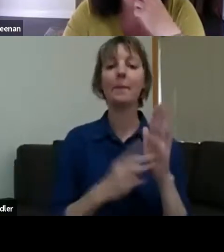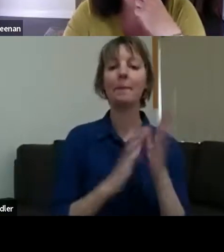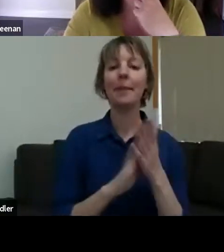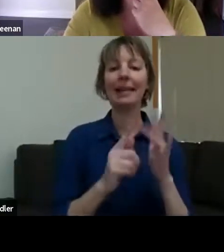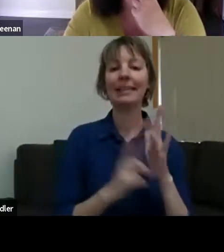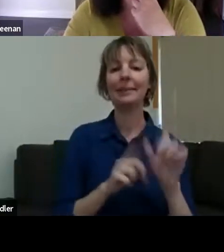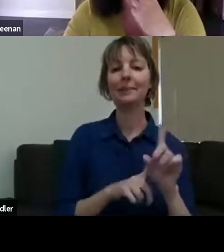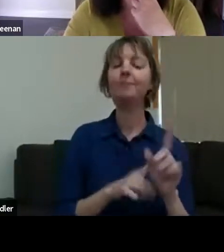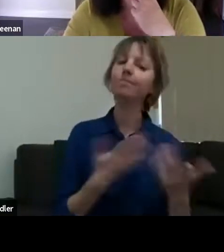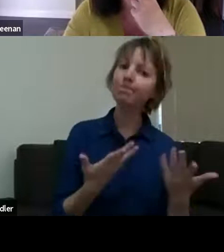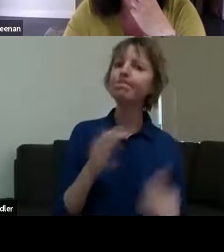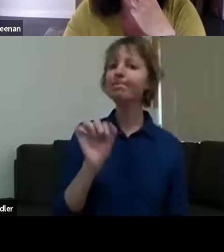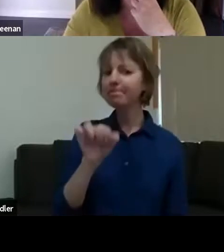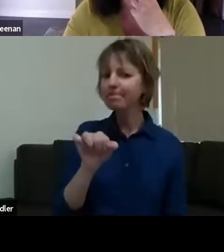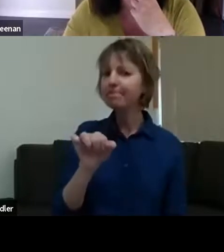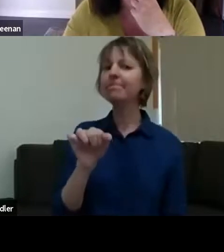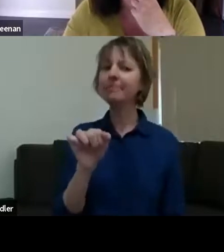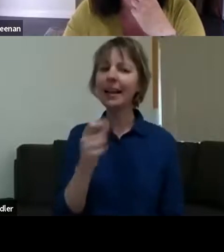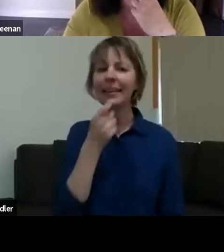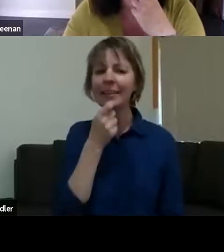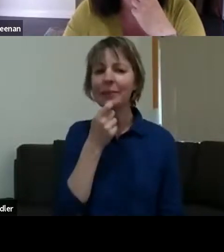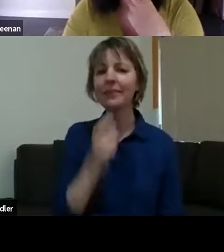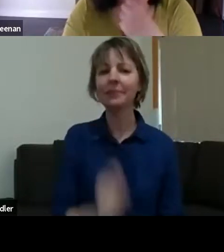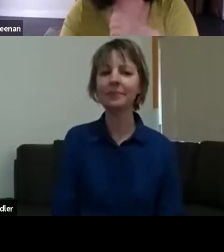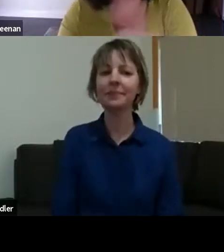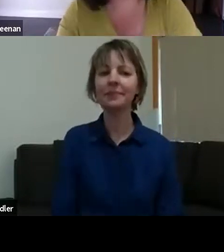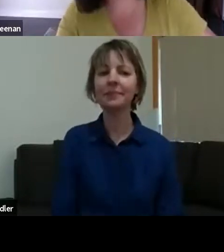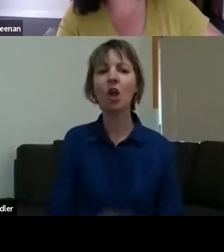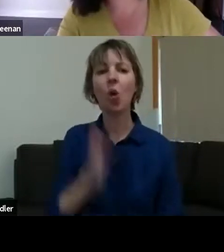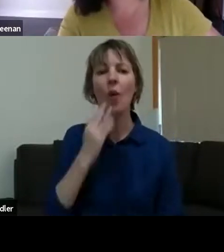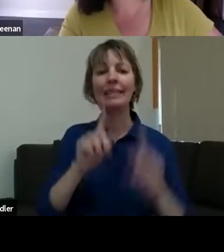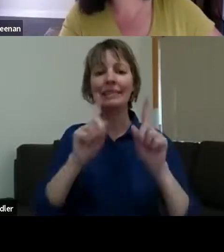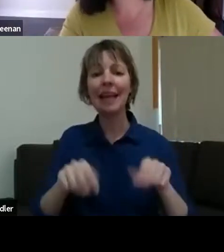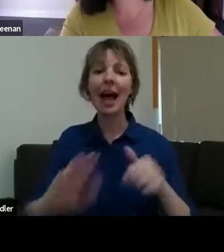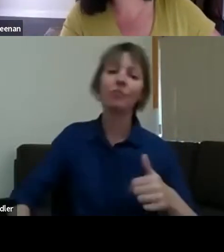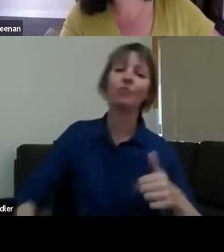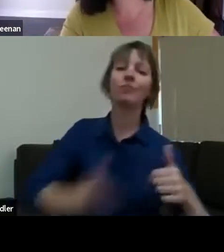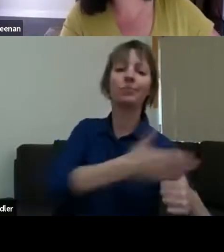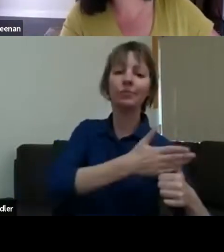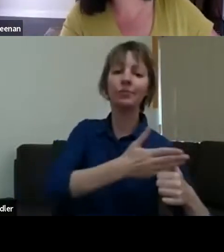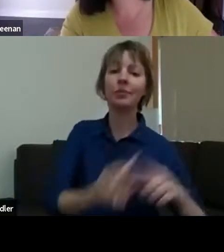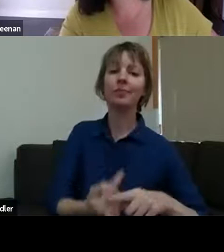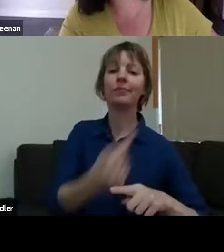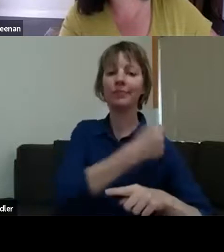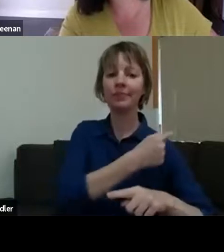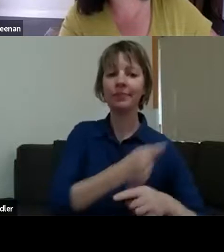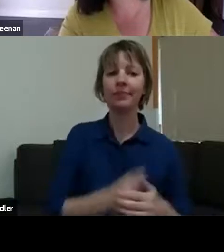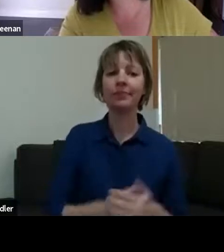days, we were lucky enough to - a lot of counsellors and emotional